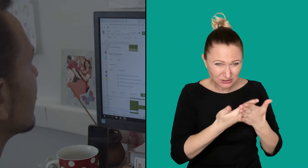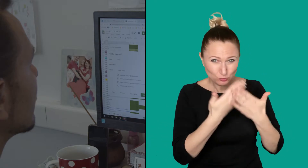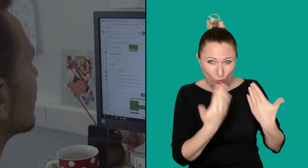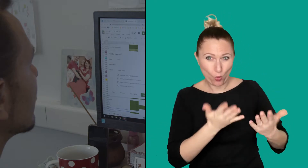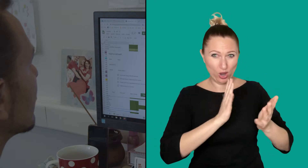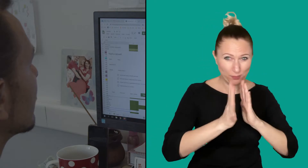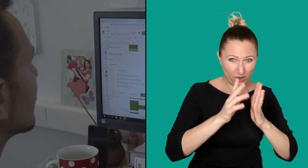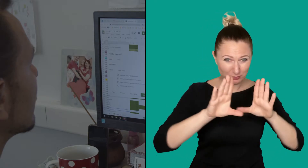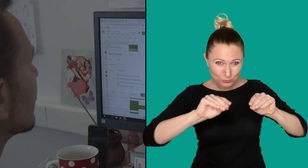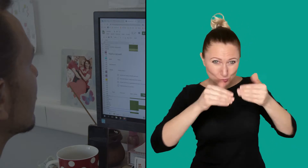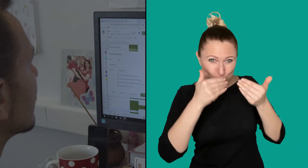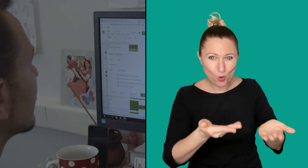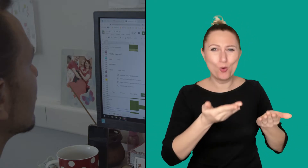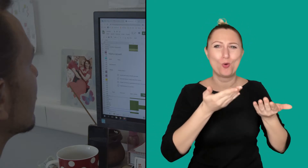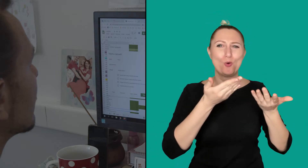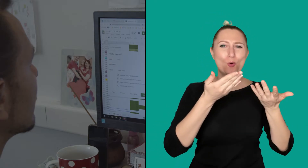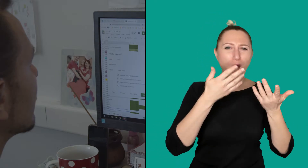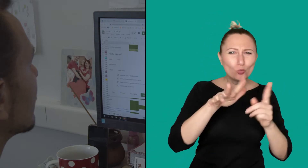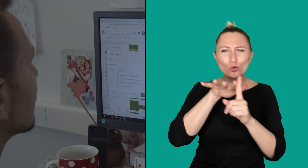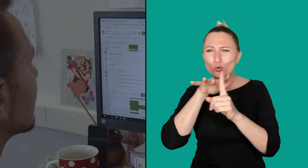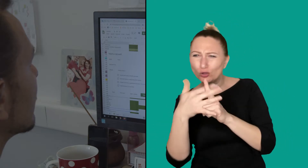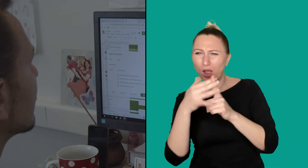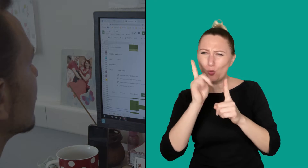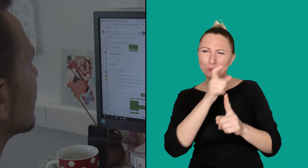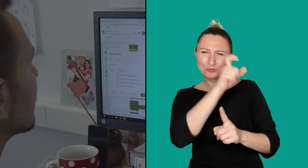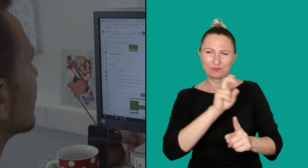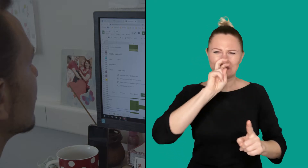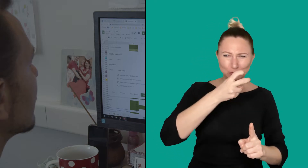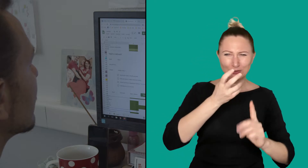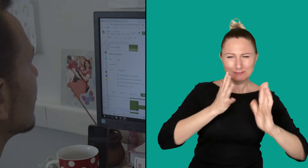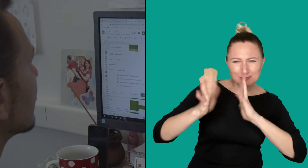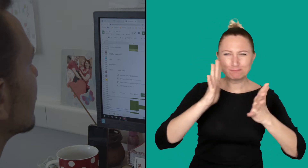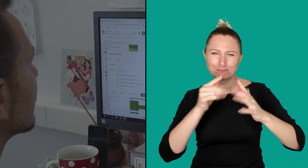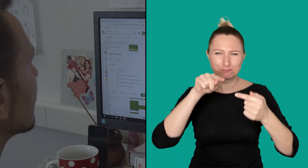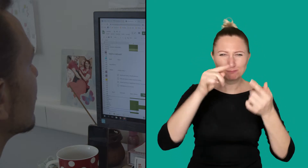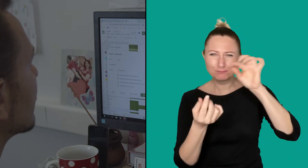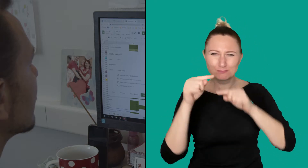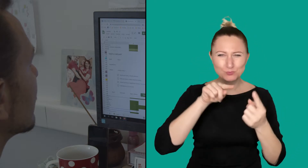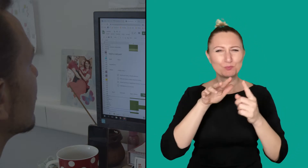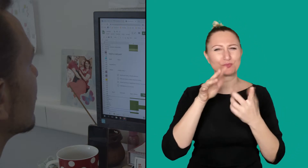if they actually use that sign. The aim is to try and sign naturally.